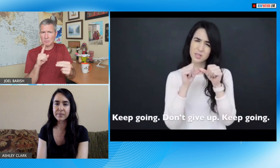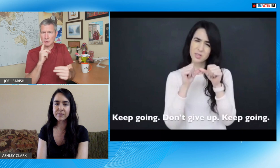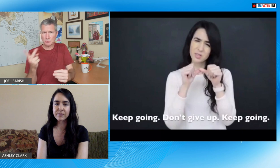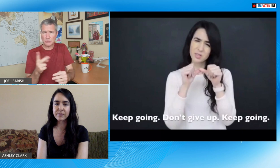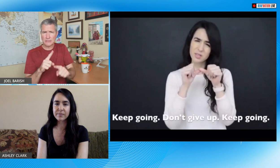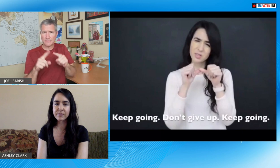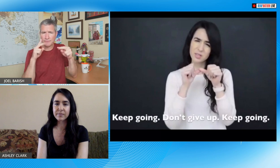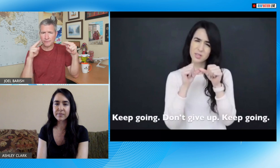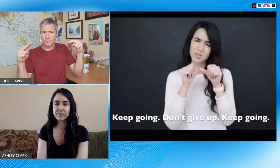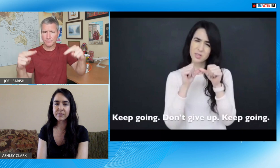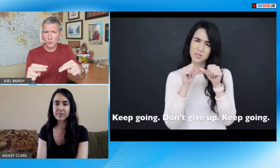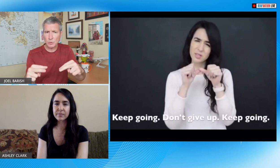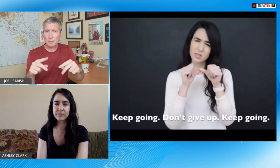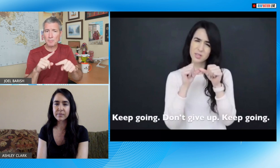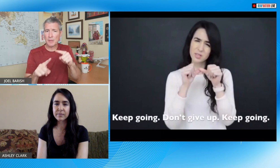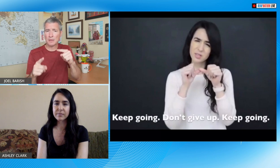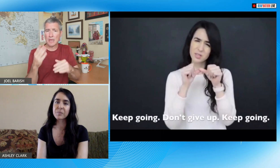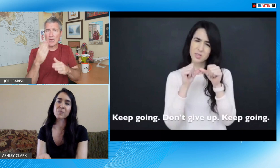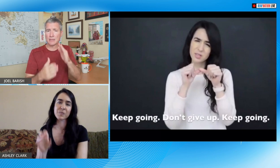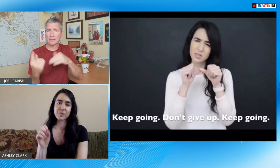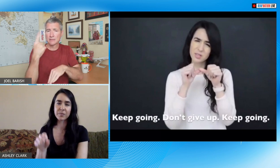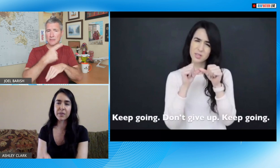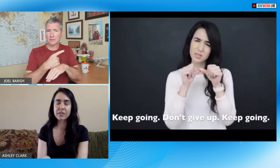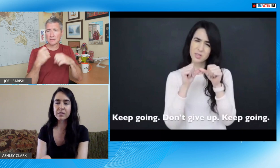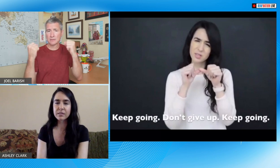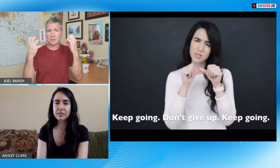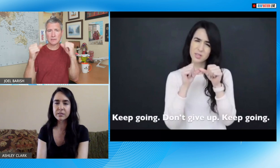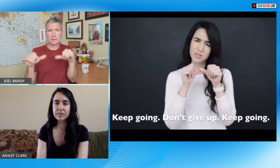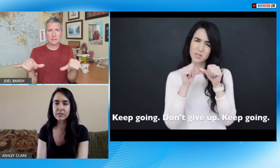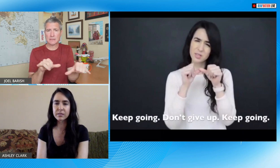you've got a deaf audience and they've got different views but at the end of